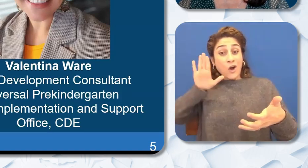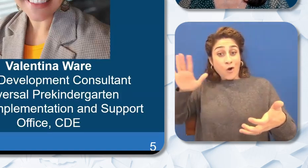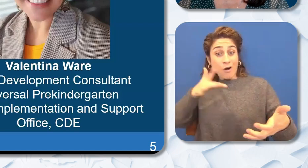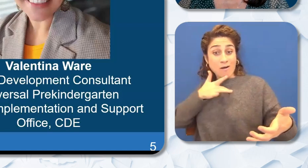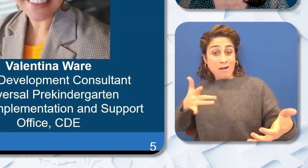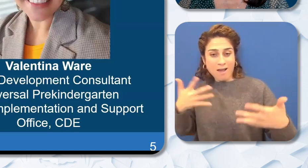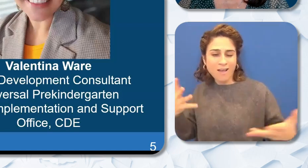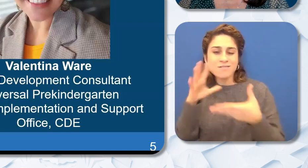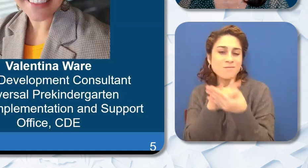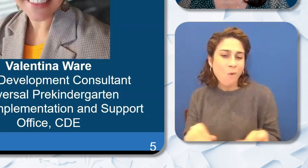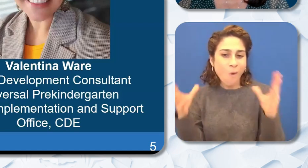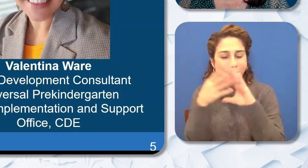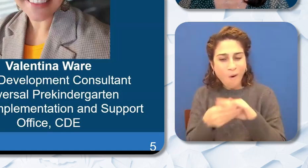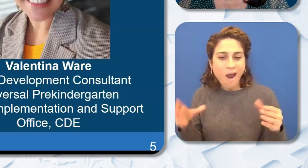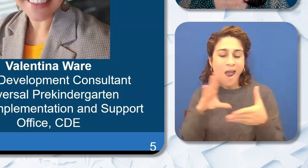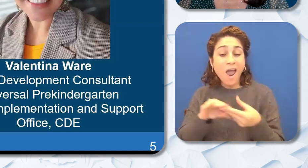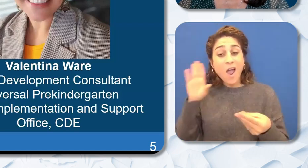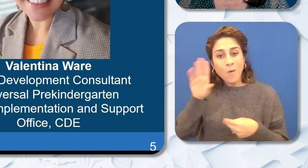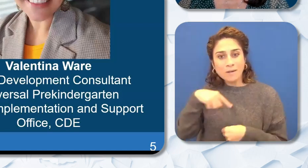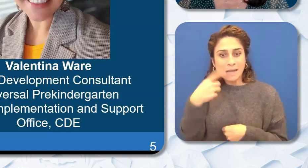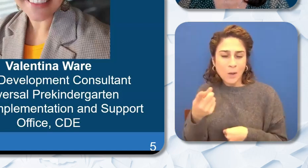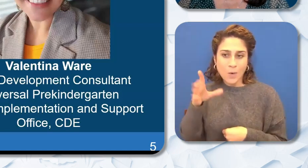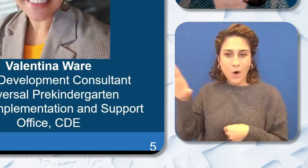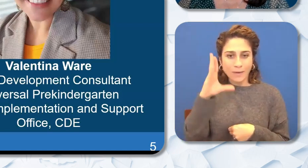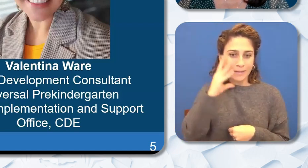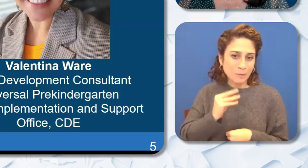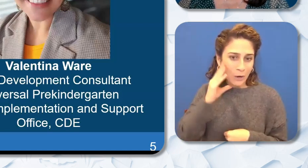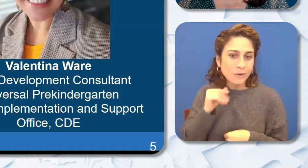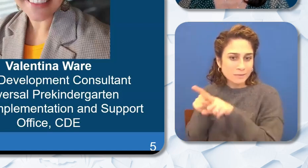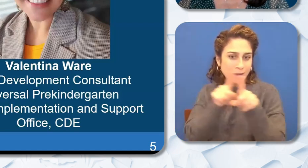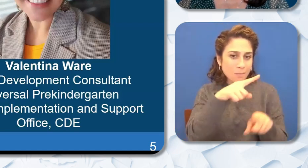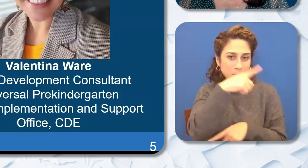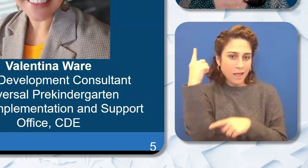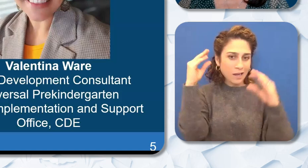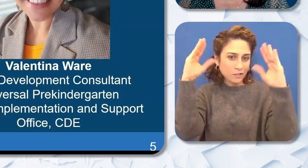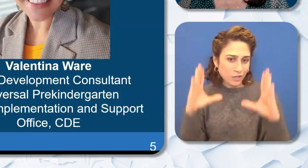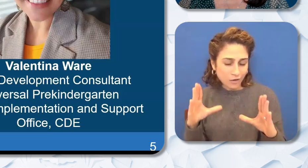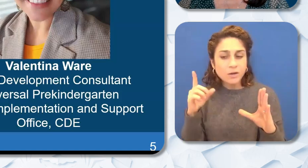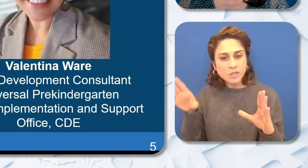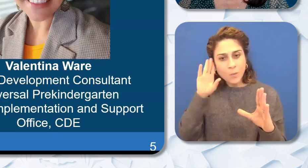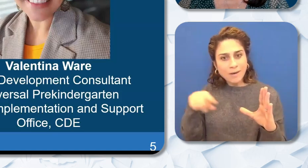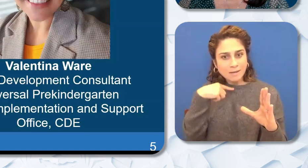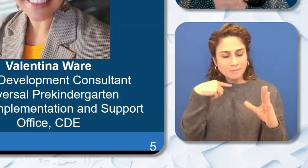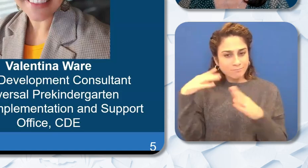her experience as a Black educator. She will share how we can support the Black community to